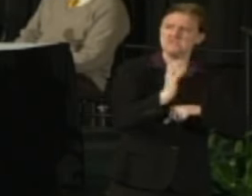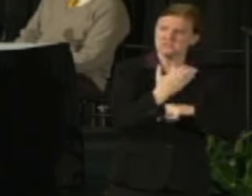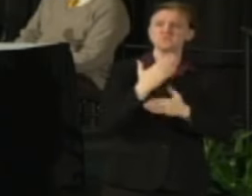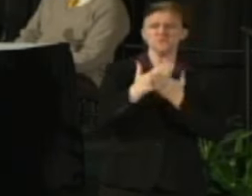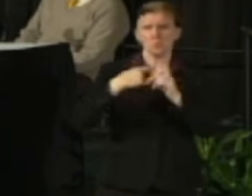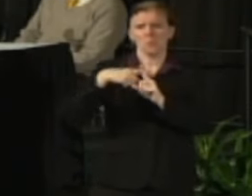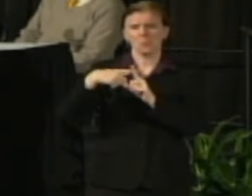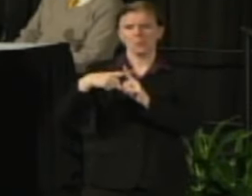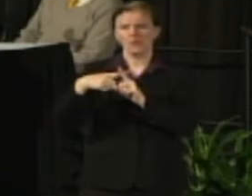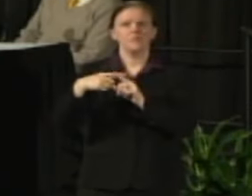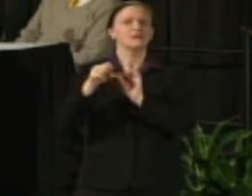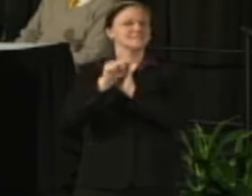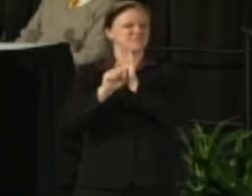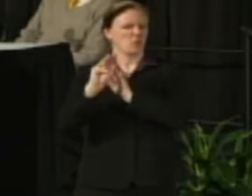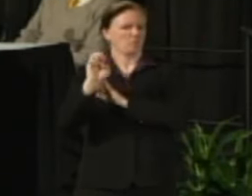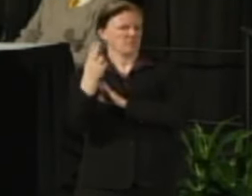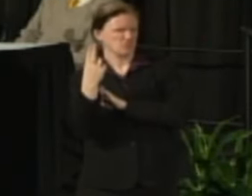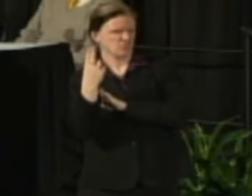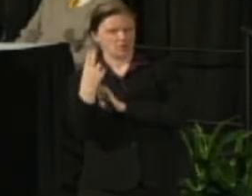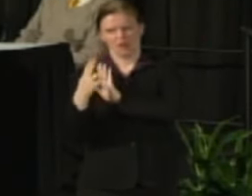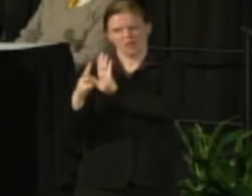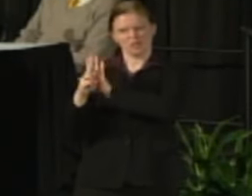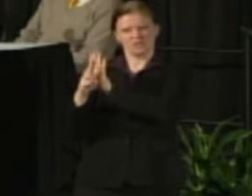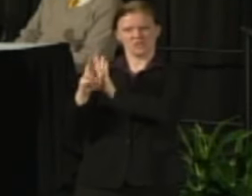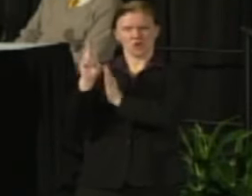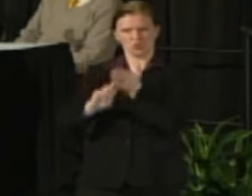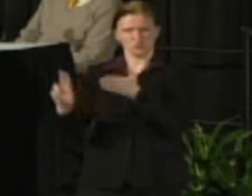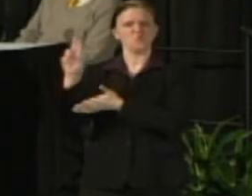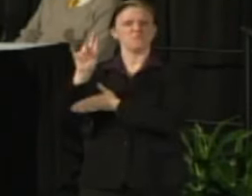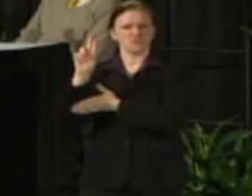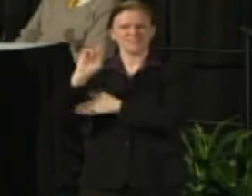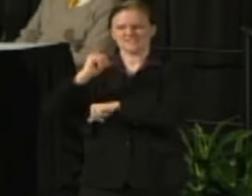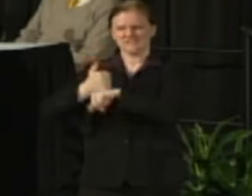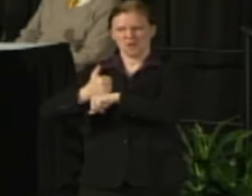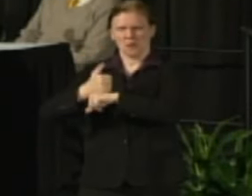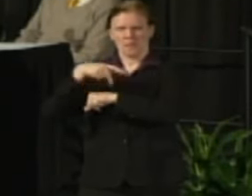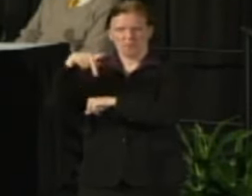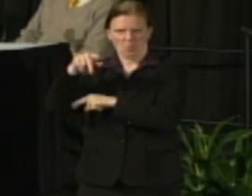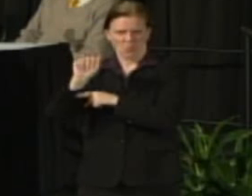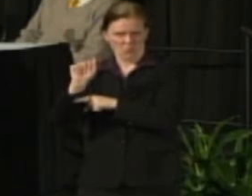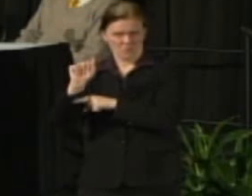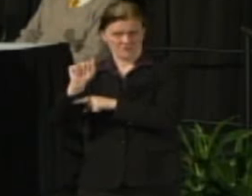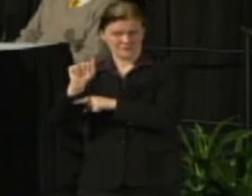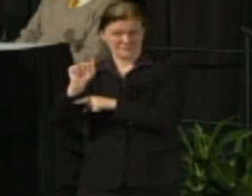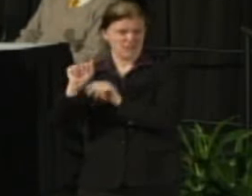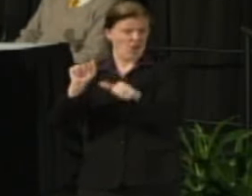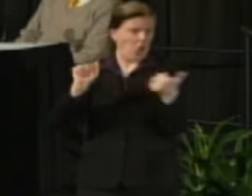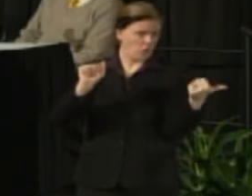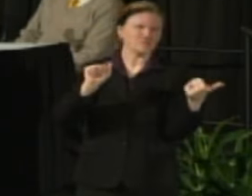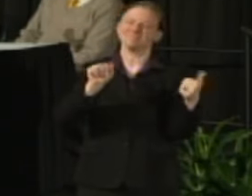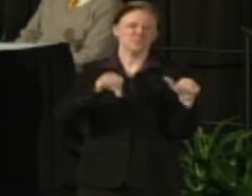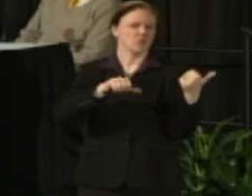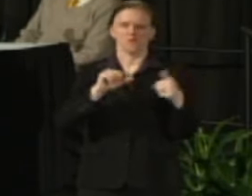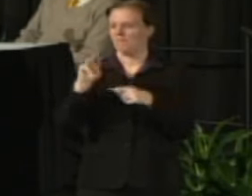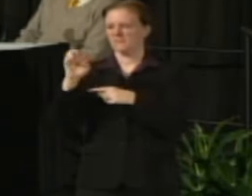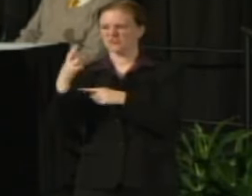Michigan for example has their universities in a Public Authority. I don't know offhand the others but there are other models that are out there. Erika Sander: Okay.